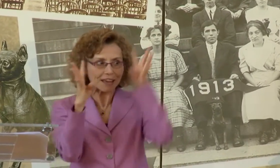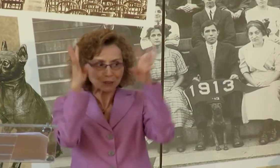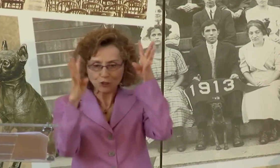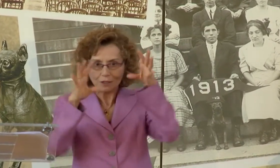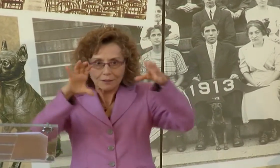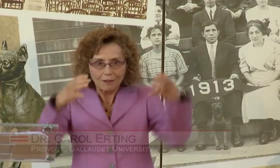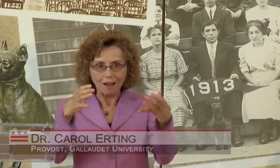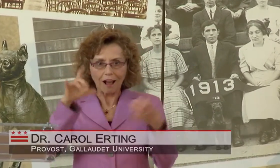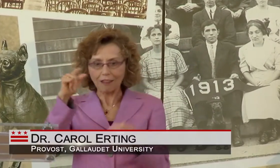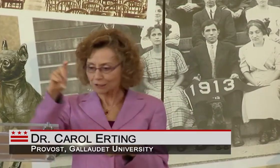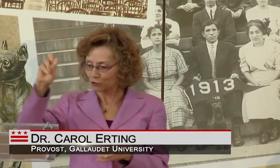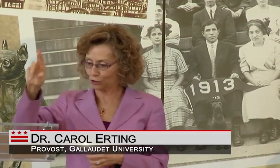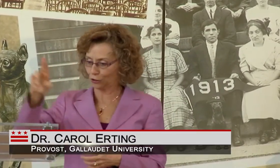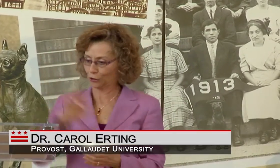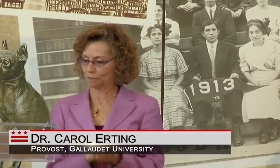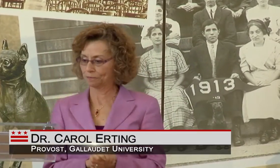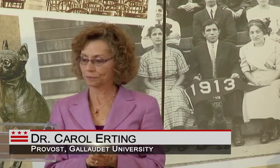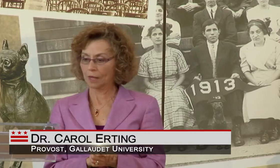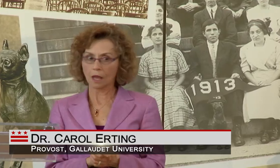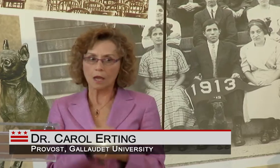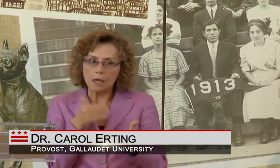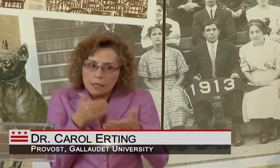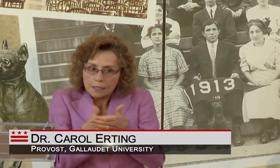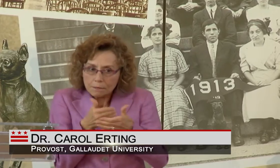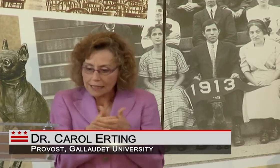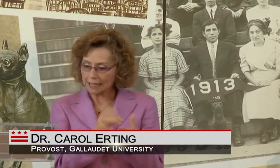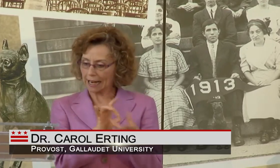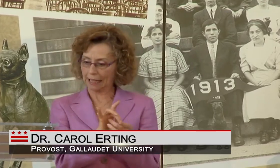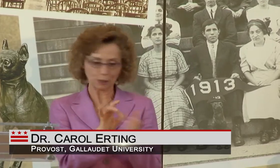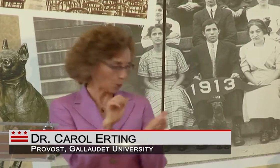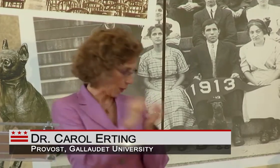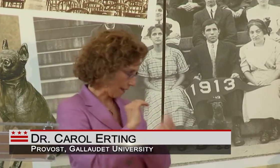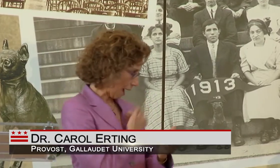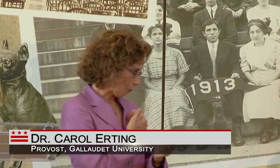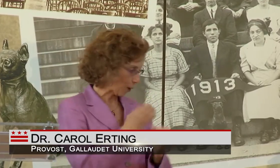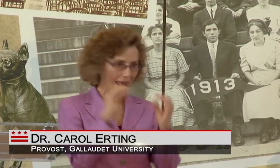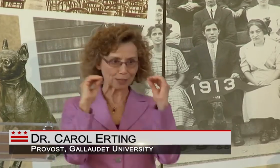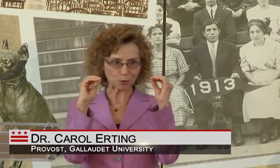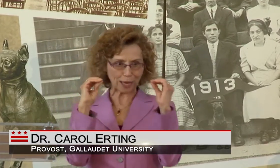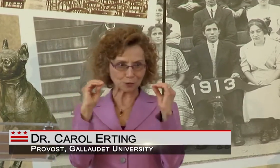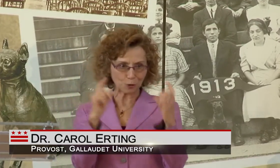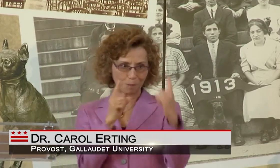IT IS TRULY AN INNOVATIVE CLUSTER.